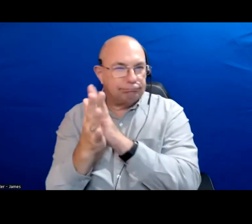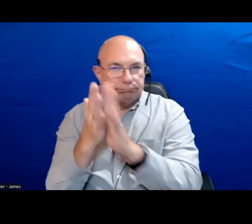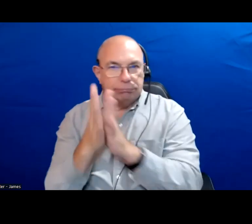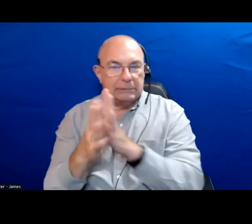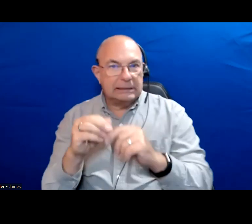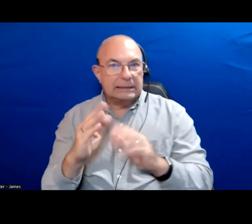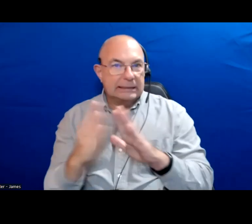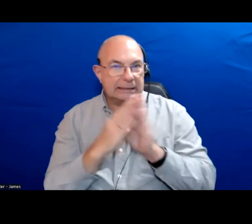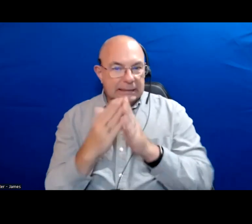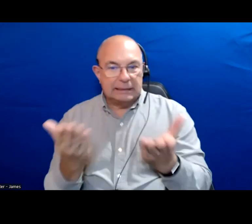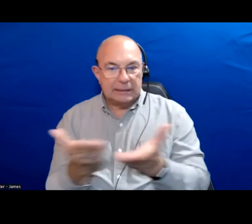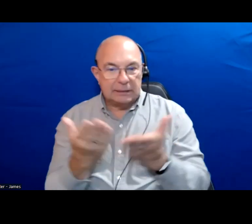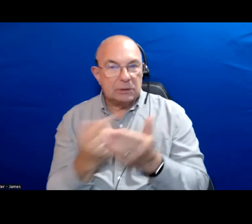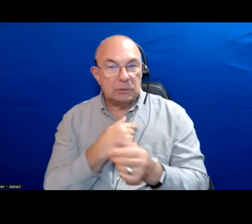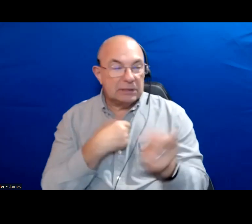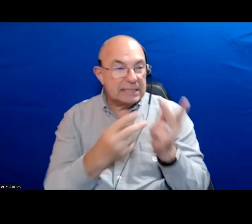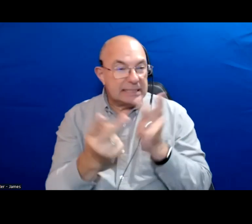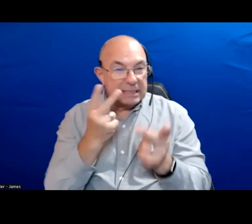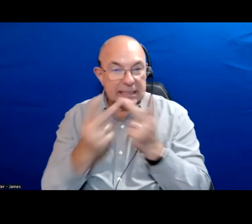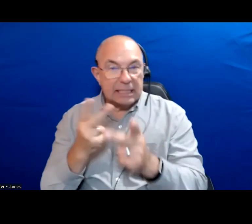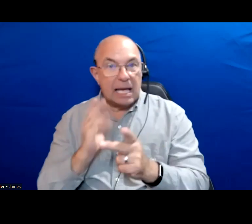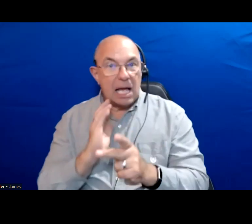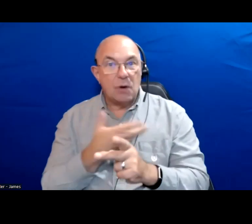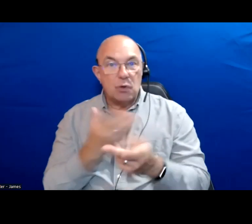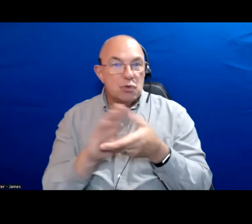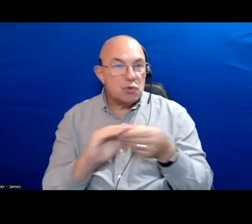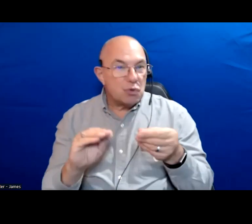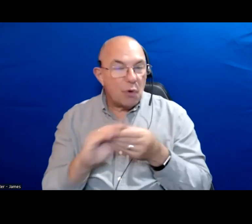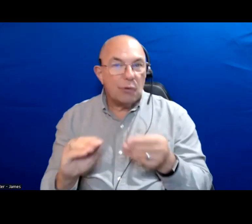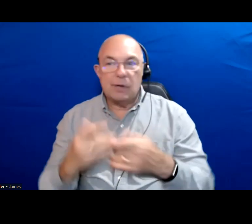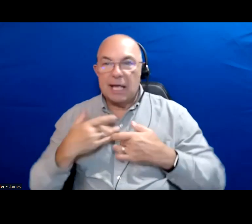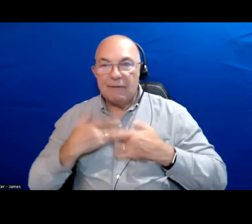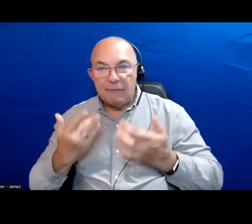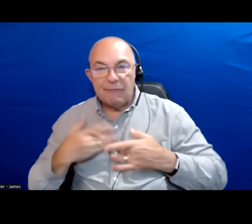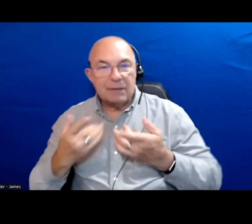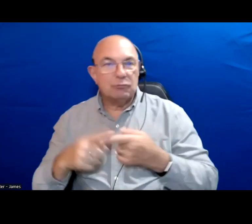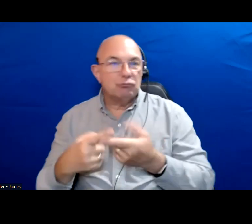city and what we have seen from our stories to our events to conversations we are having